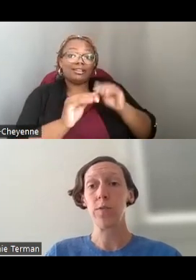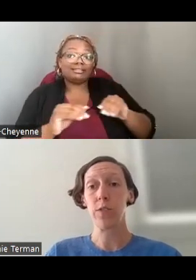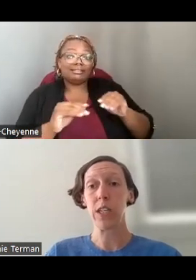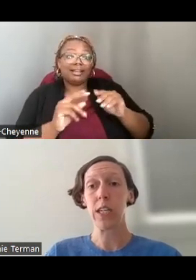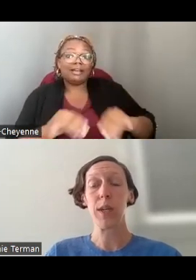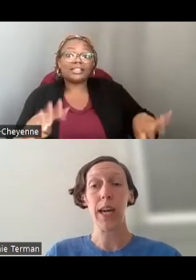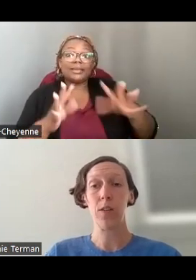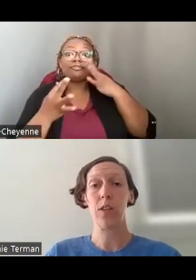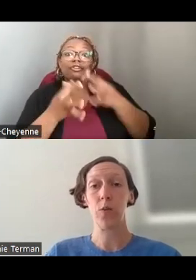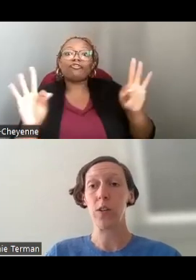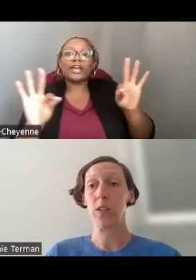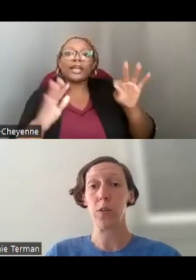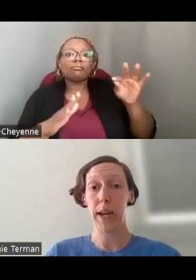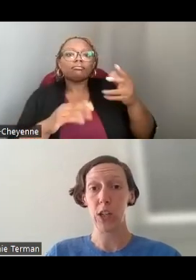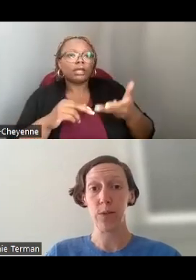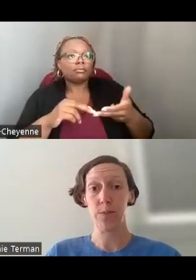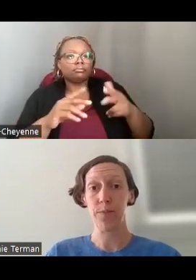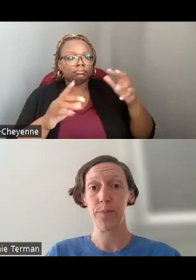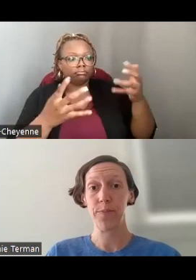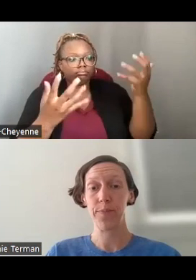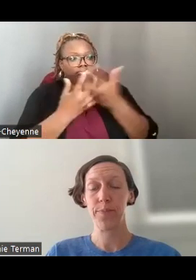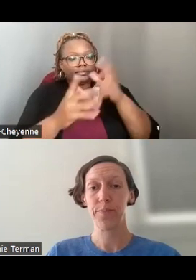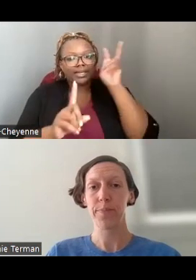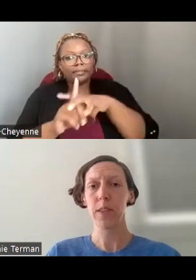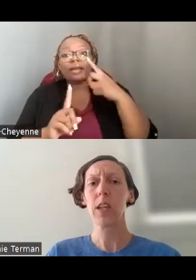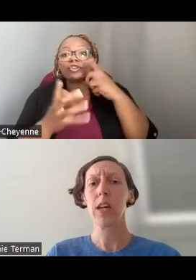FREE CAN BE COUNTED TOWARDS YOUR MATCH.